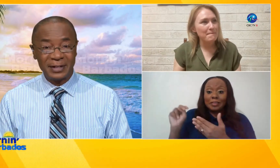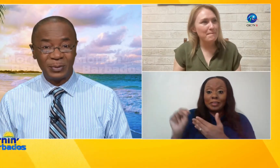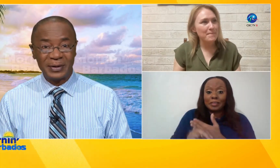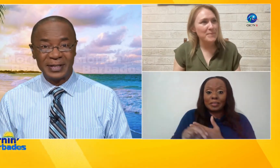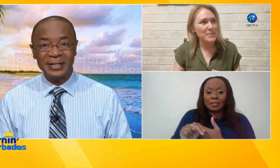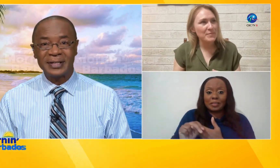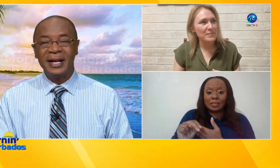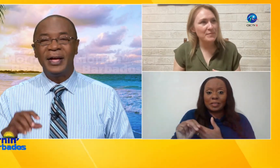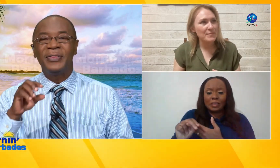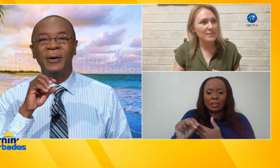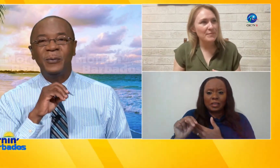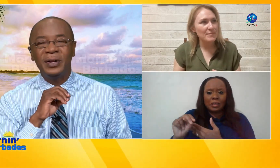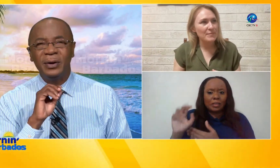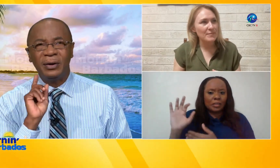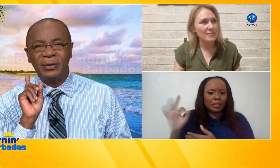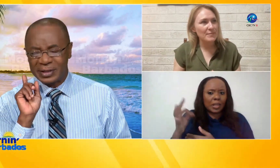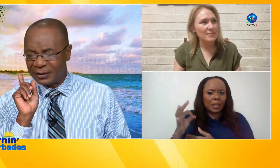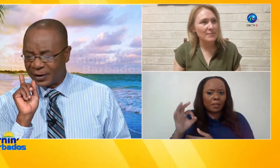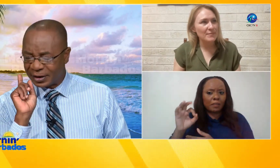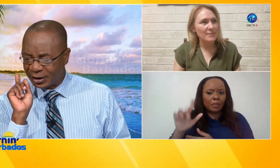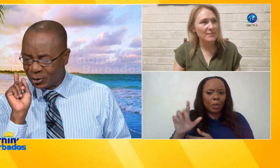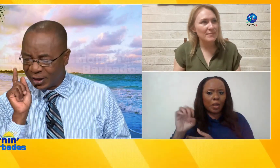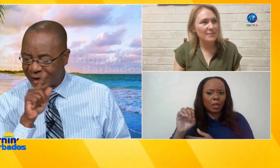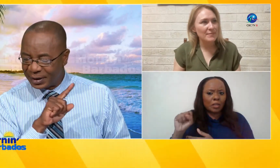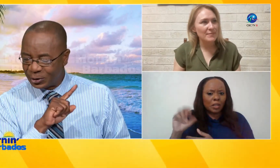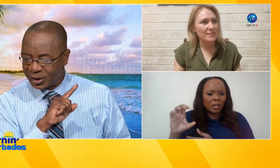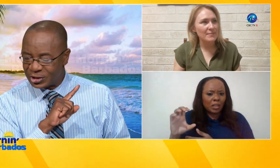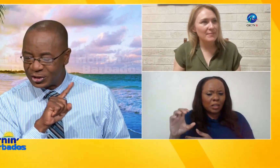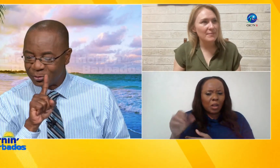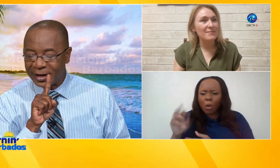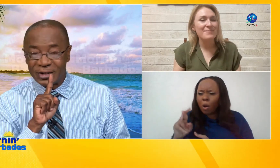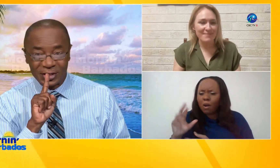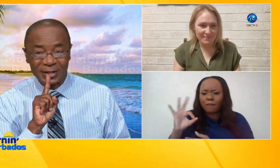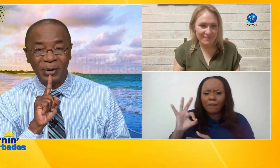I believe that's where it is that or is it a different column I get my location right in